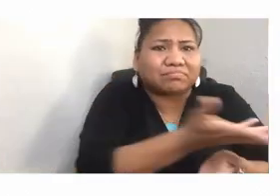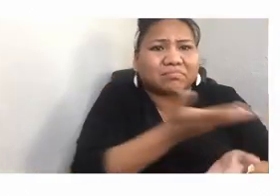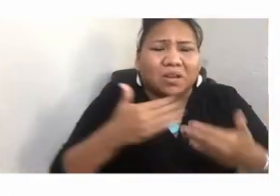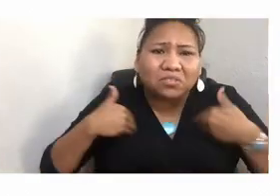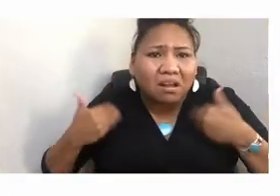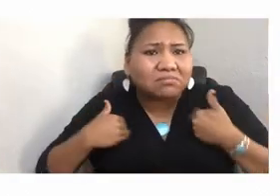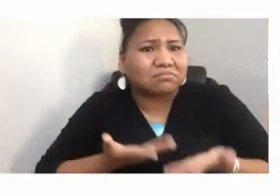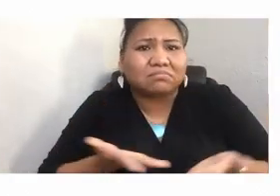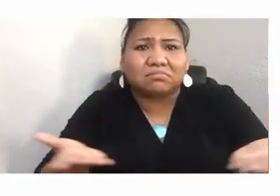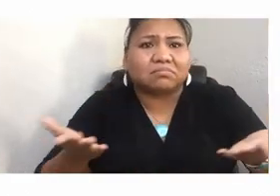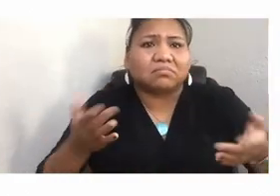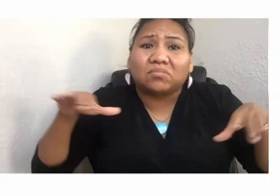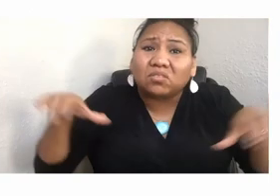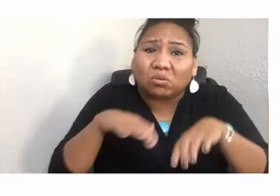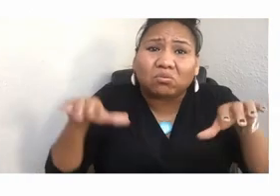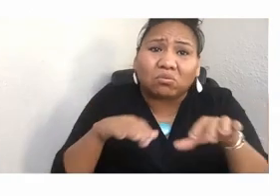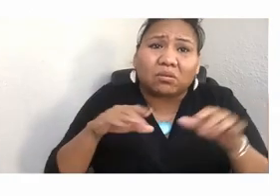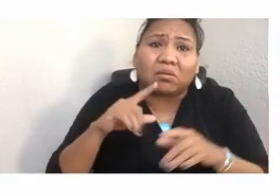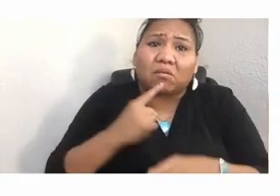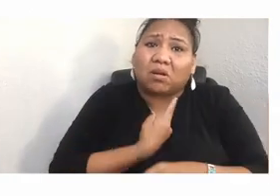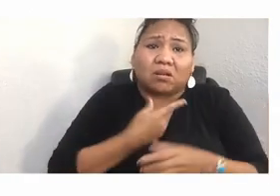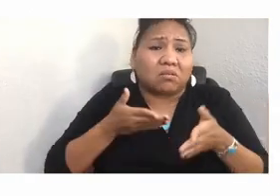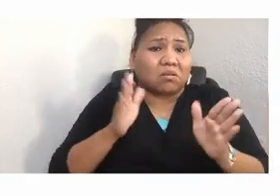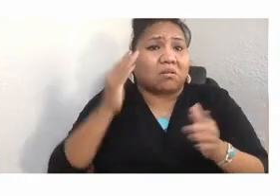I decided to make this project to uplift